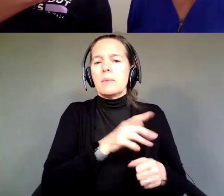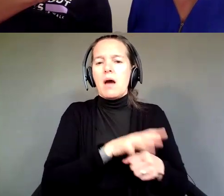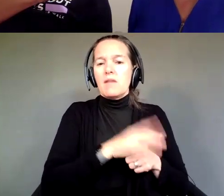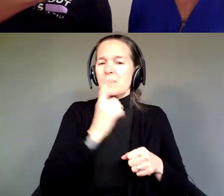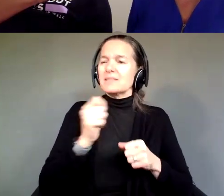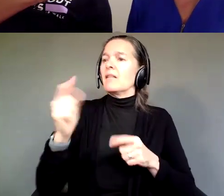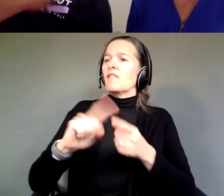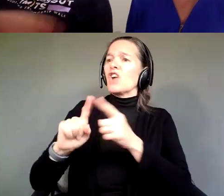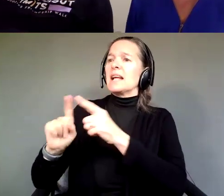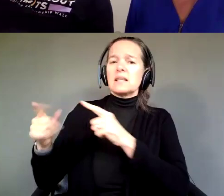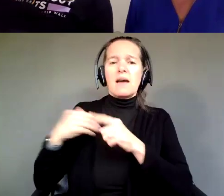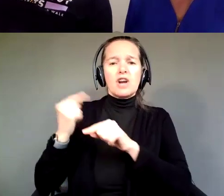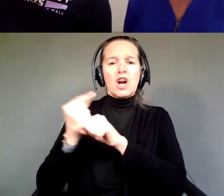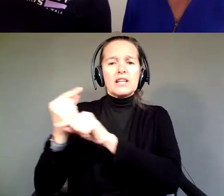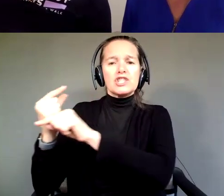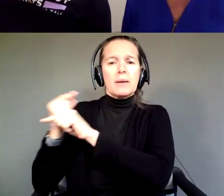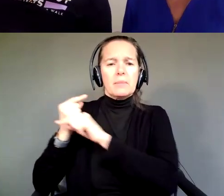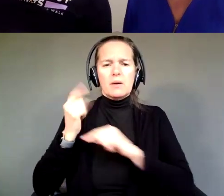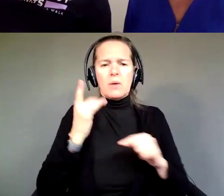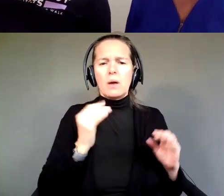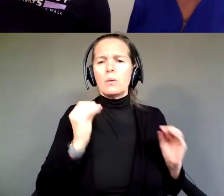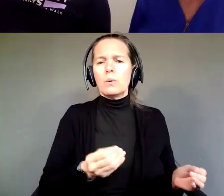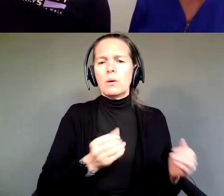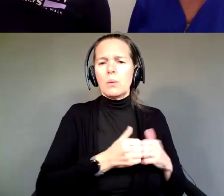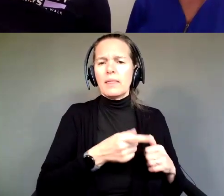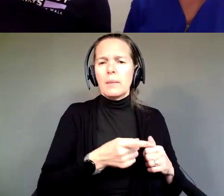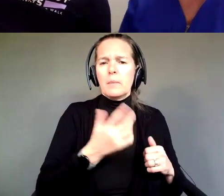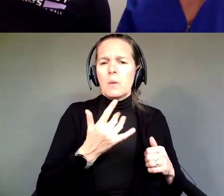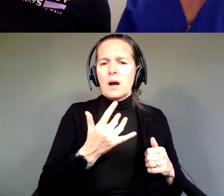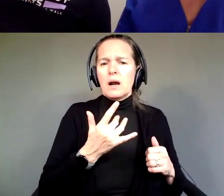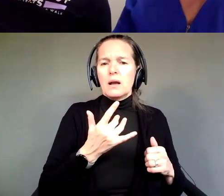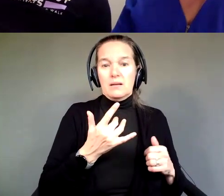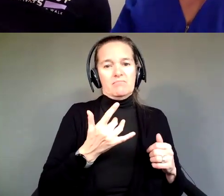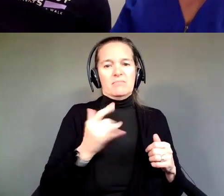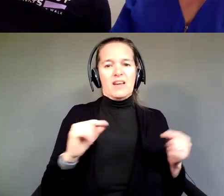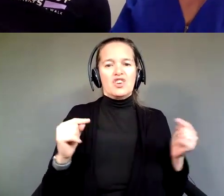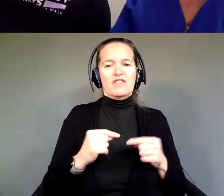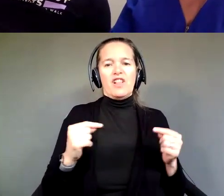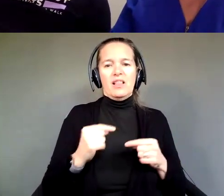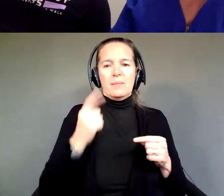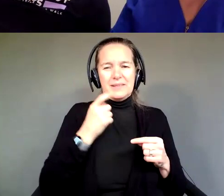their parents, and why wouldn't we do it for him? And that's hurtful because you don't know someone else's perspective.